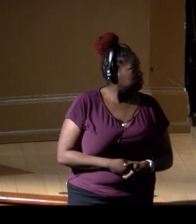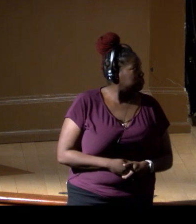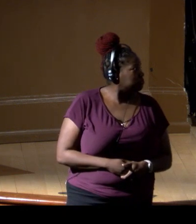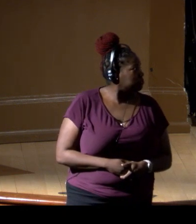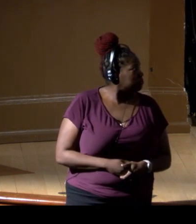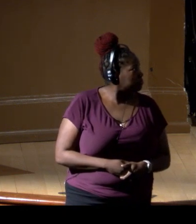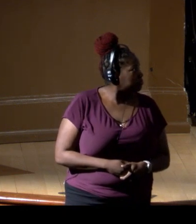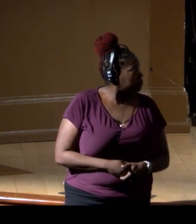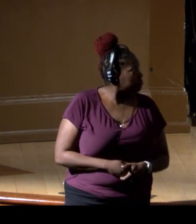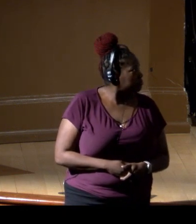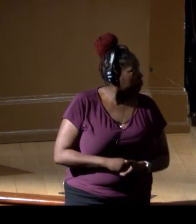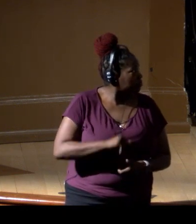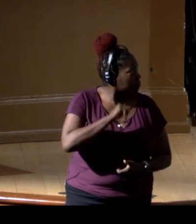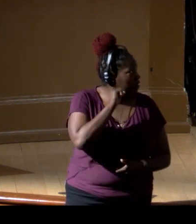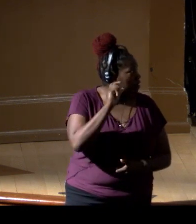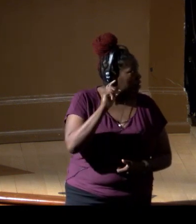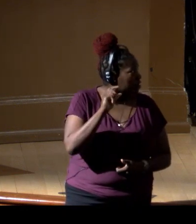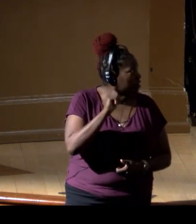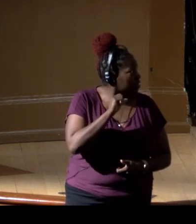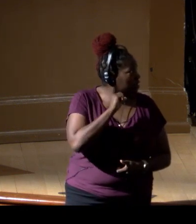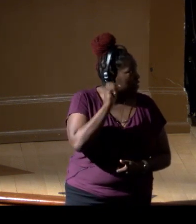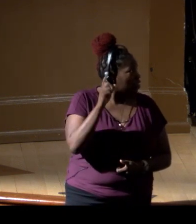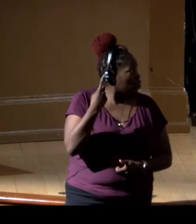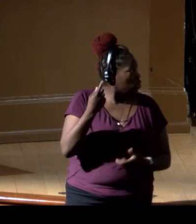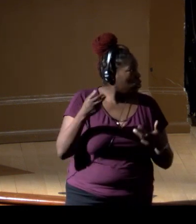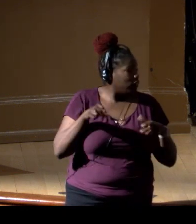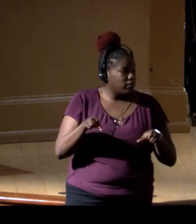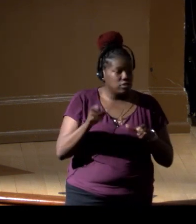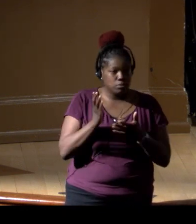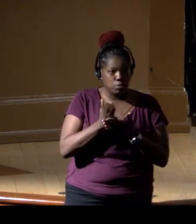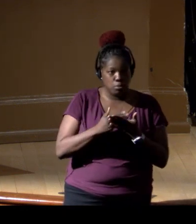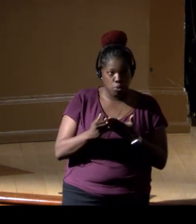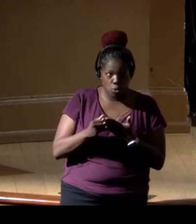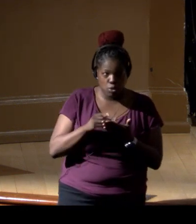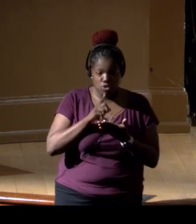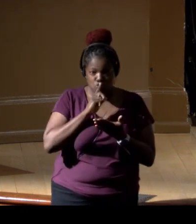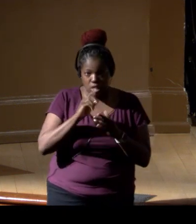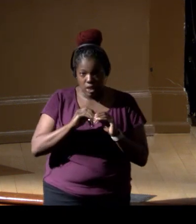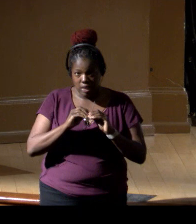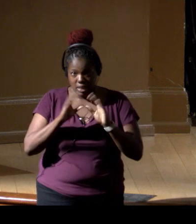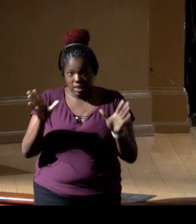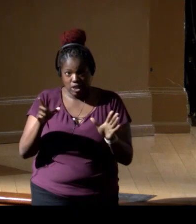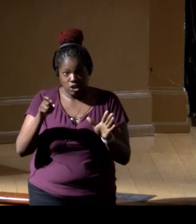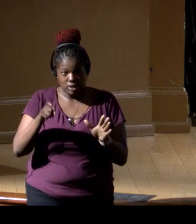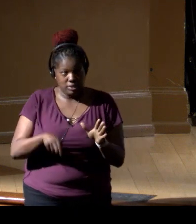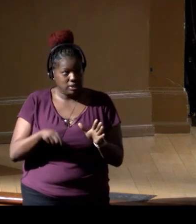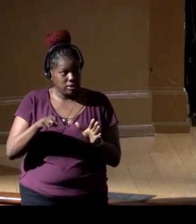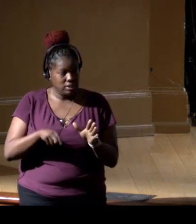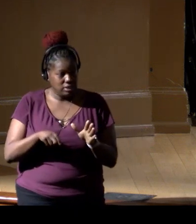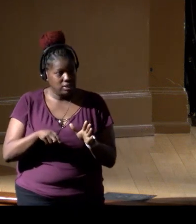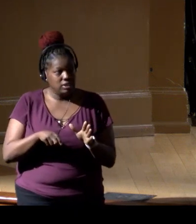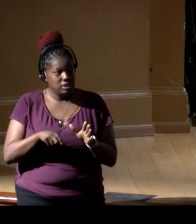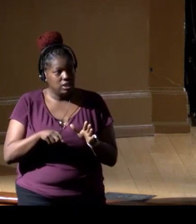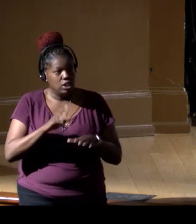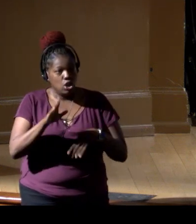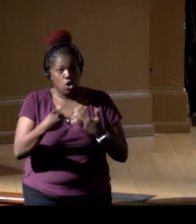And not only the investment side, which is a very clear need, but, you know, all agencies